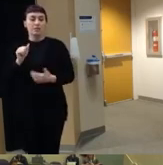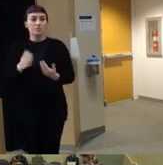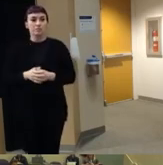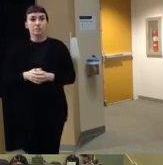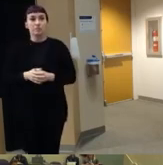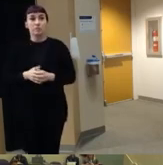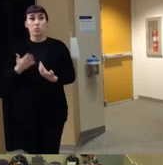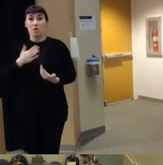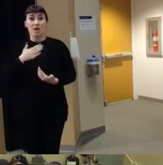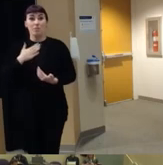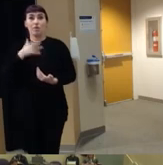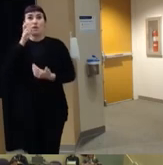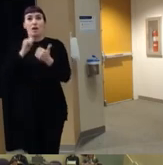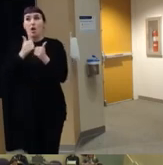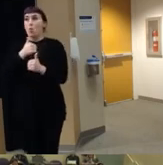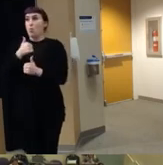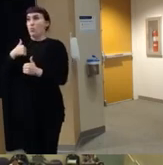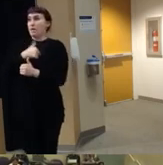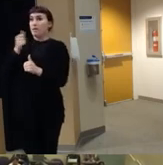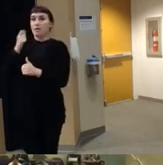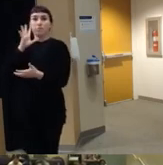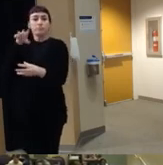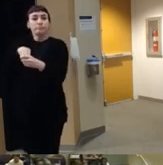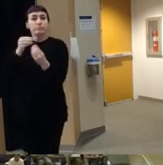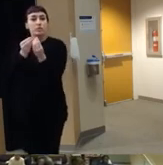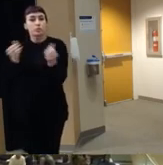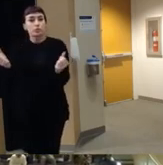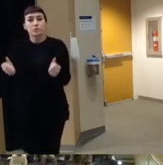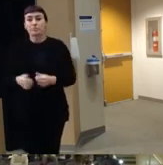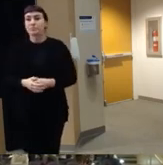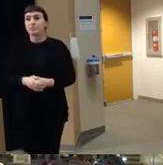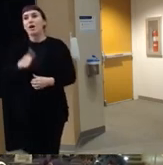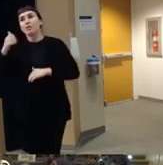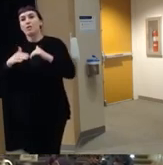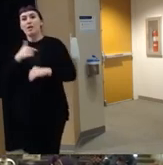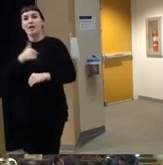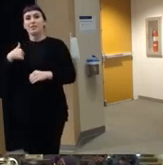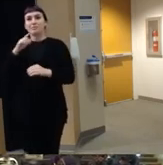can be part of the solution short of all getting into a bus and driving to Washington yeah yeah I